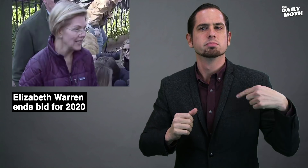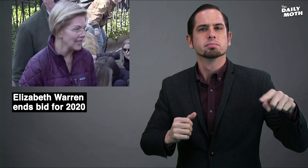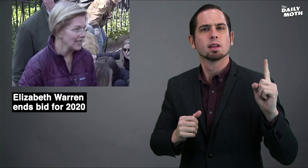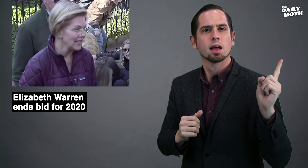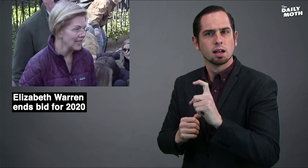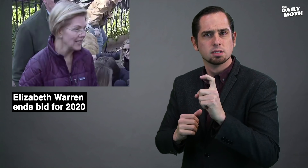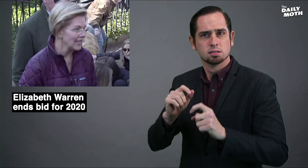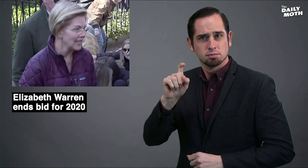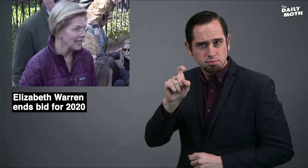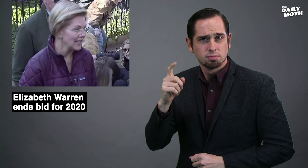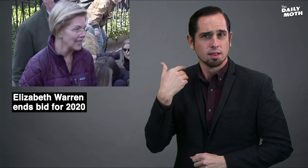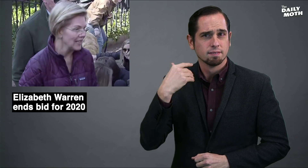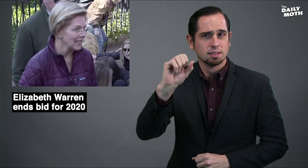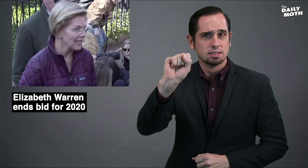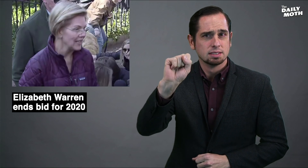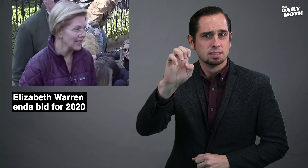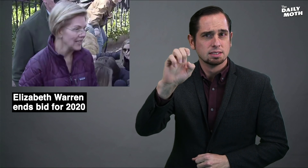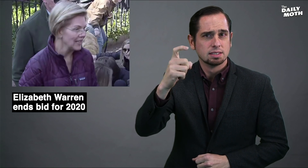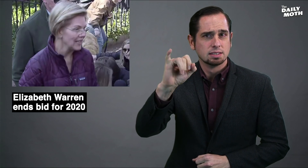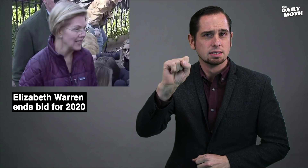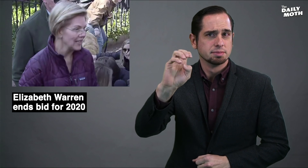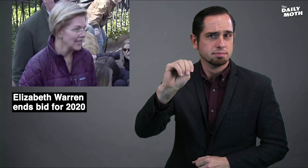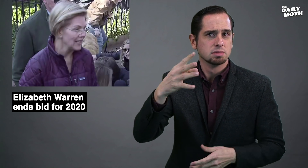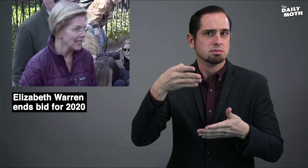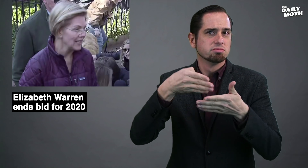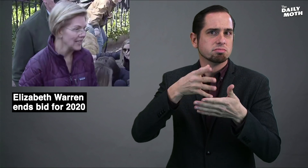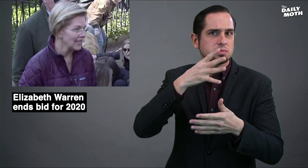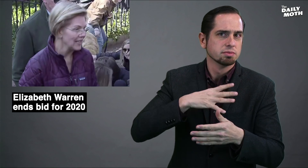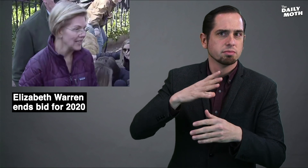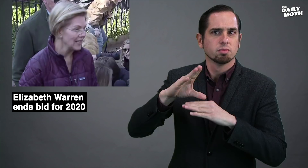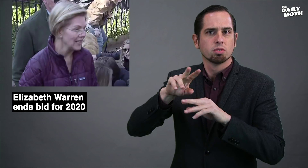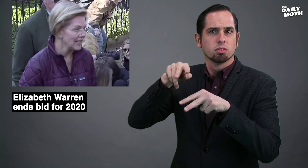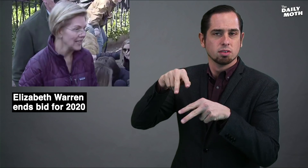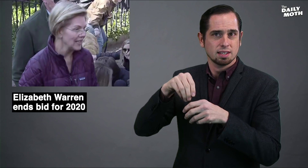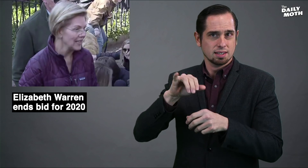She was asked if she thought there was sexism